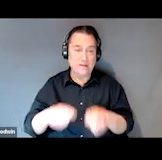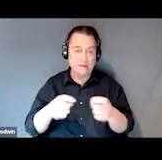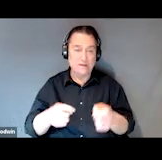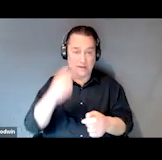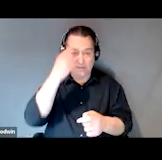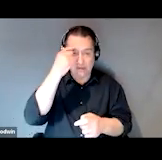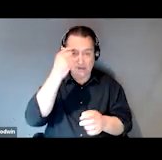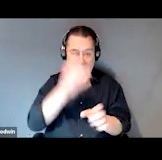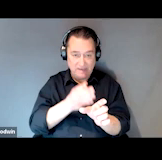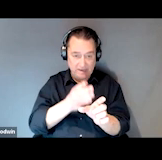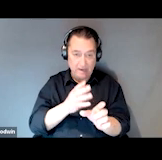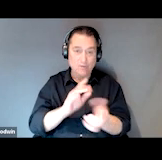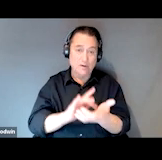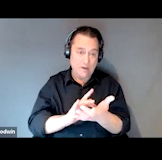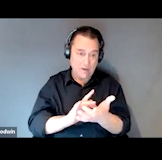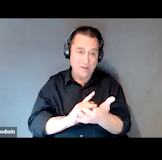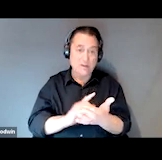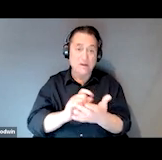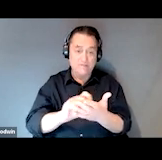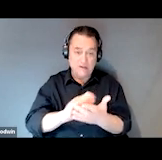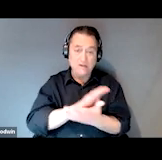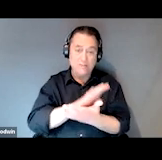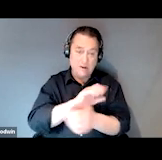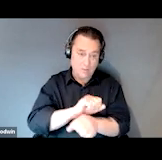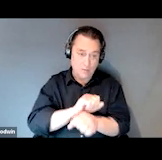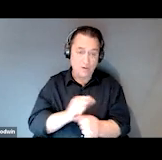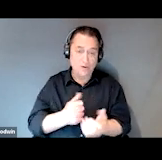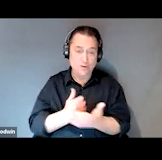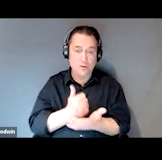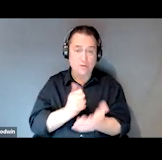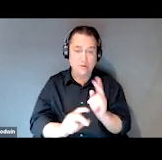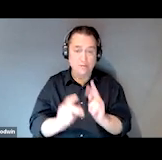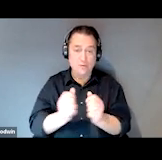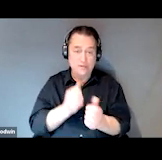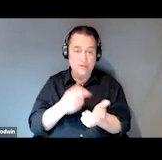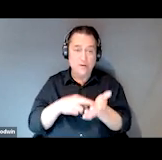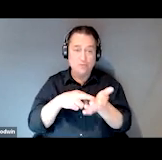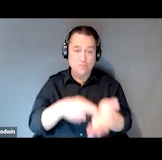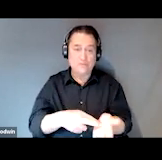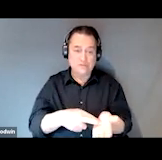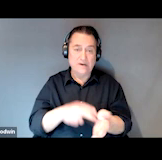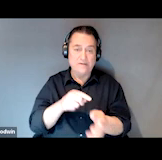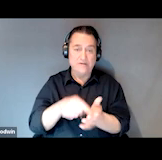They're able to complete the paperwork to assist applicants with obtaining representative payee services,